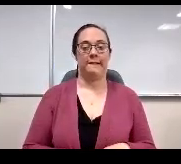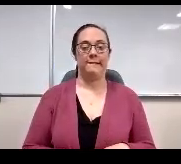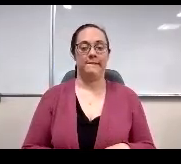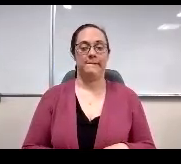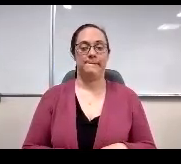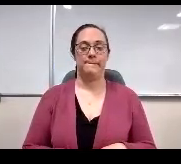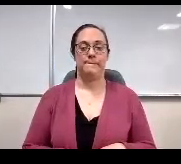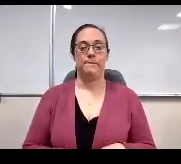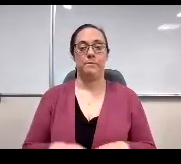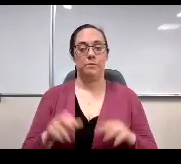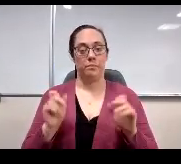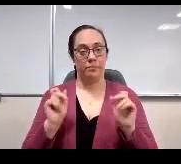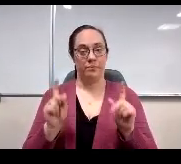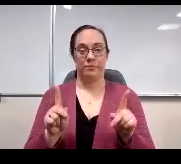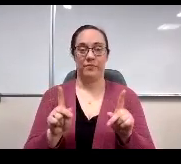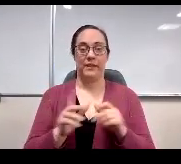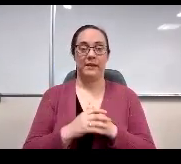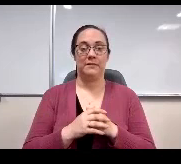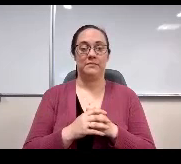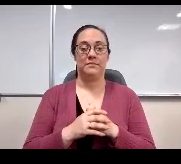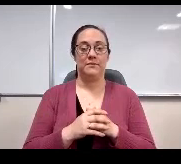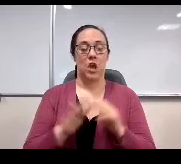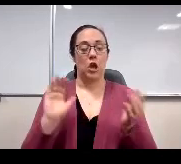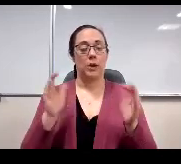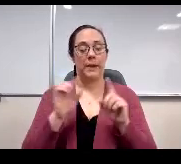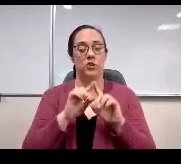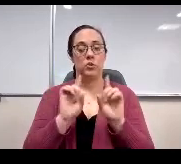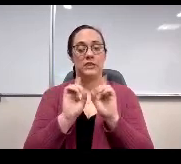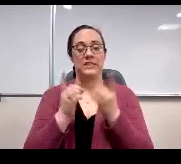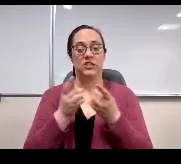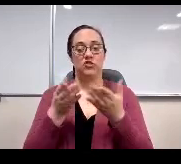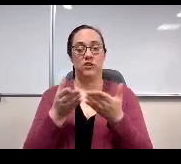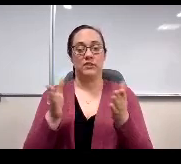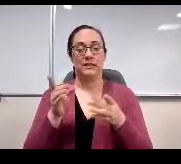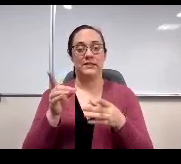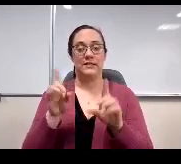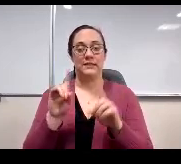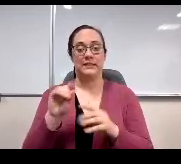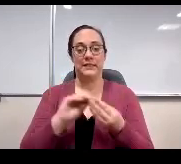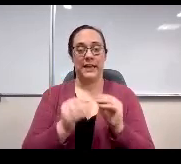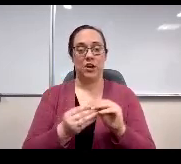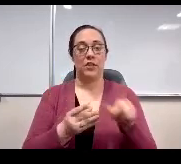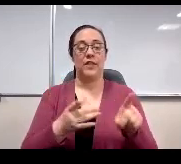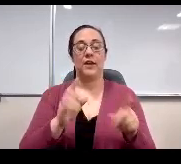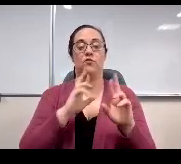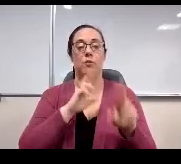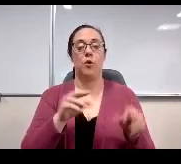Alright. My compared to the District data, elementary students, parents, and staff reported more favorable